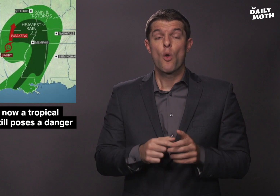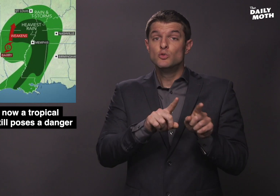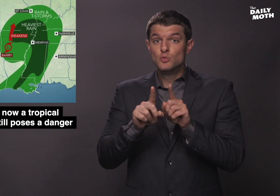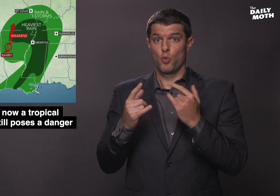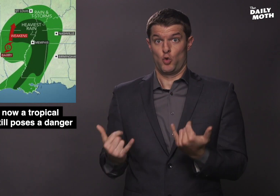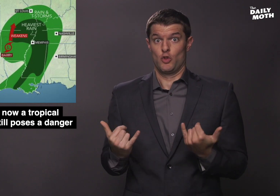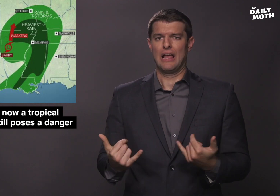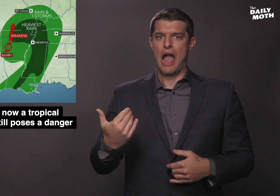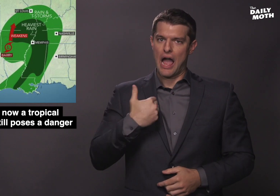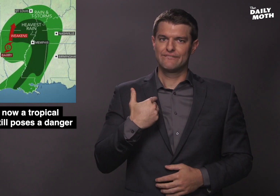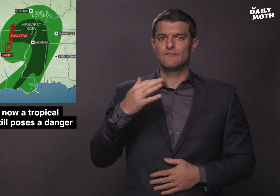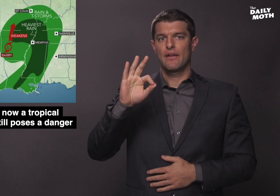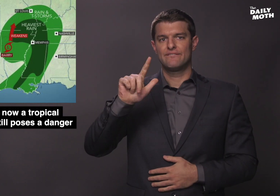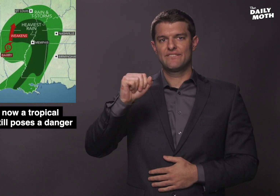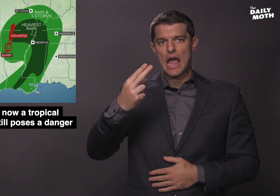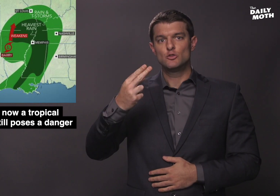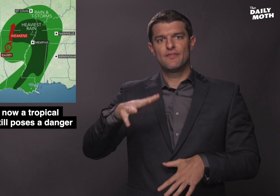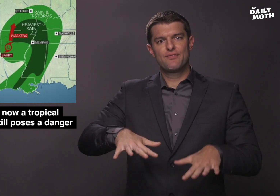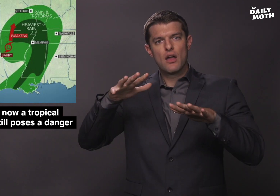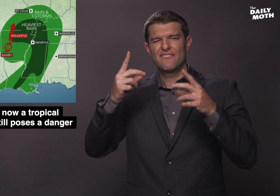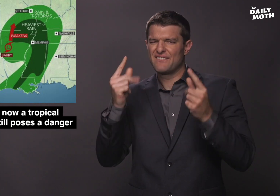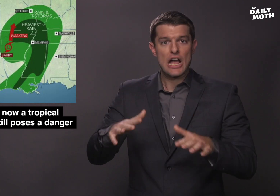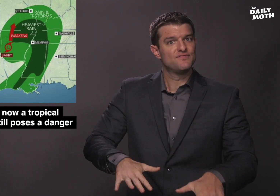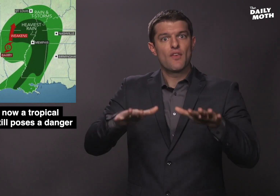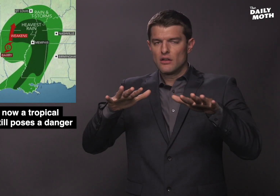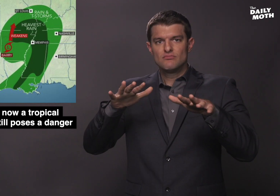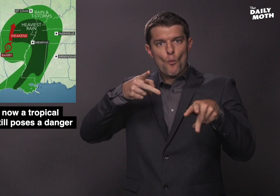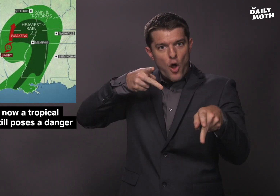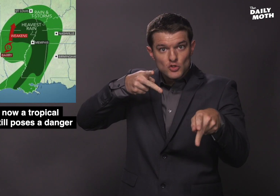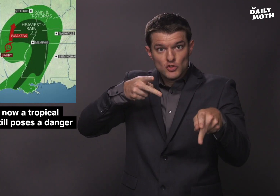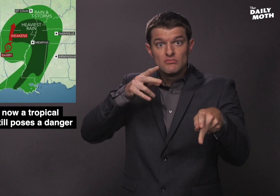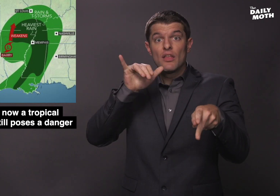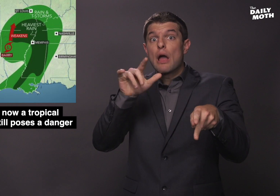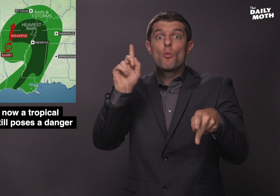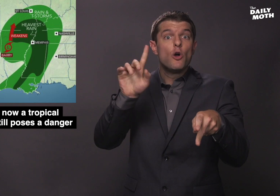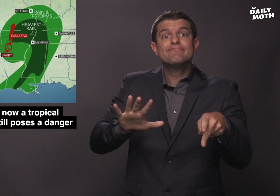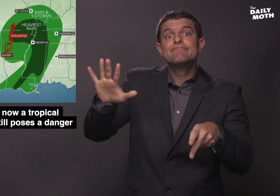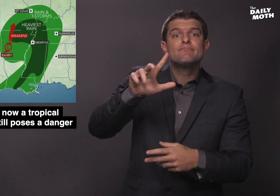There are currently flash-flood watches in the following areas: